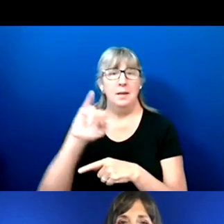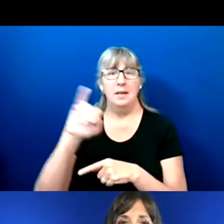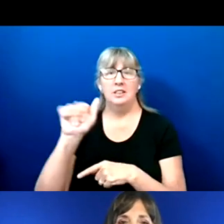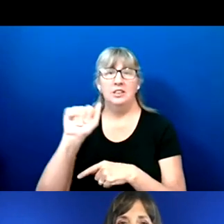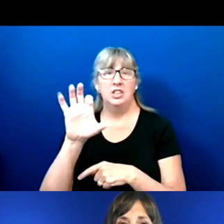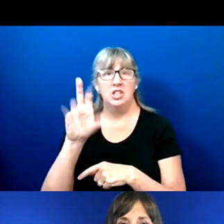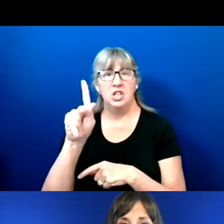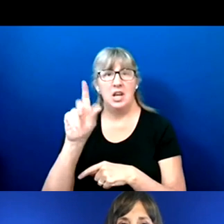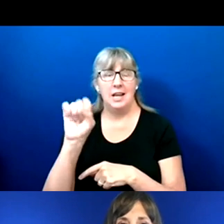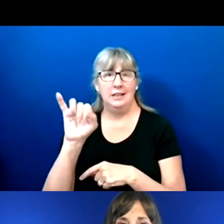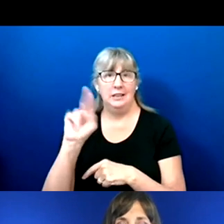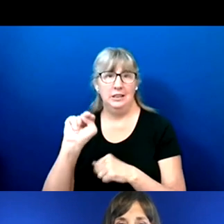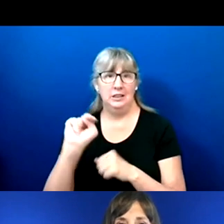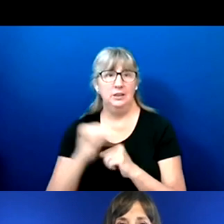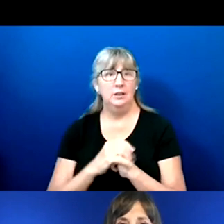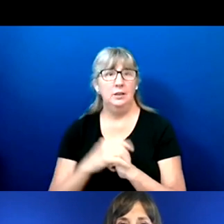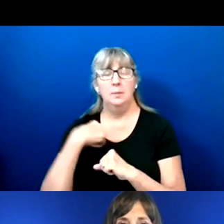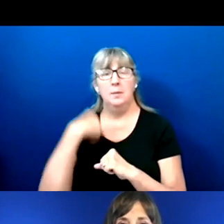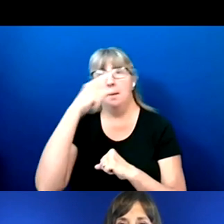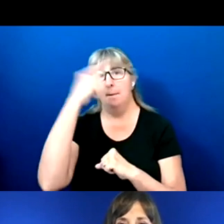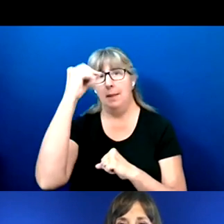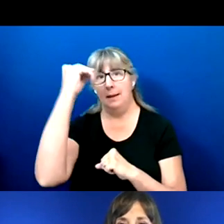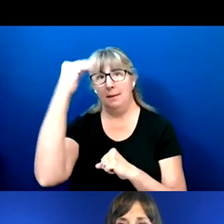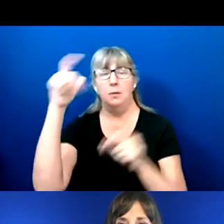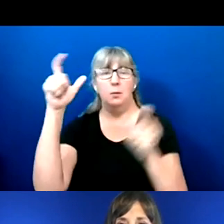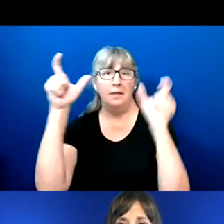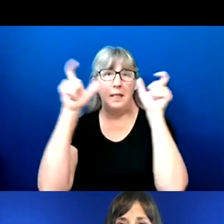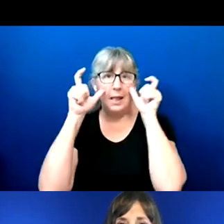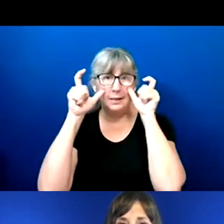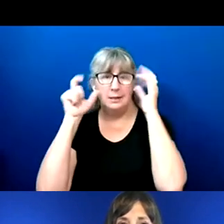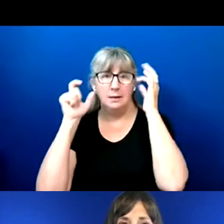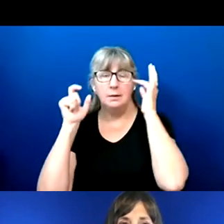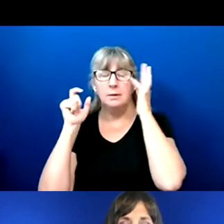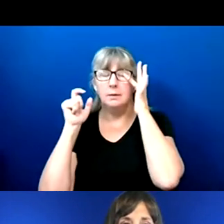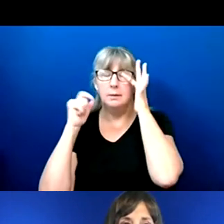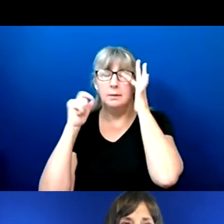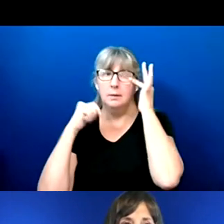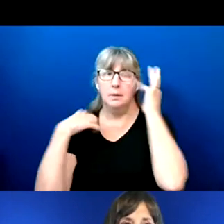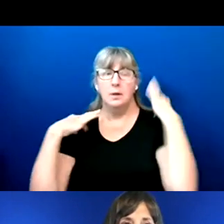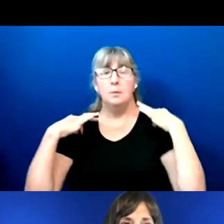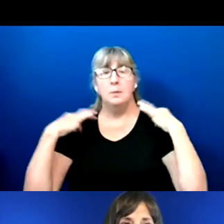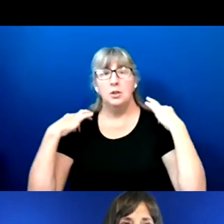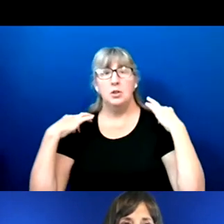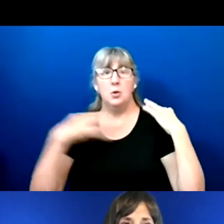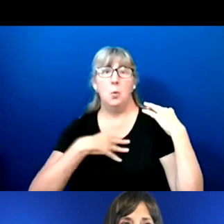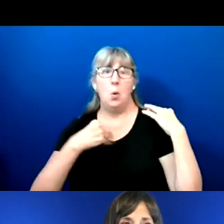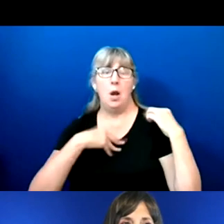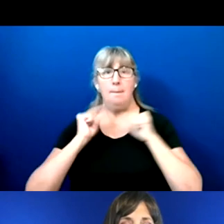I'm a Black man wearing glasses and white button down shirt with pink tie.